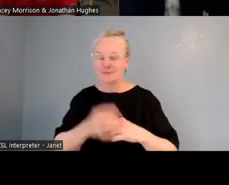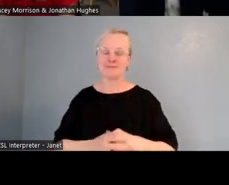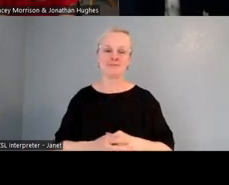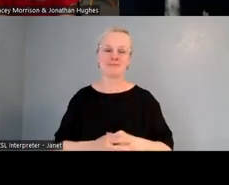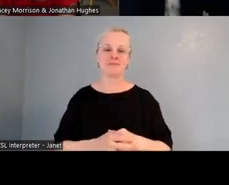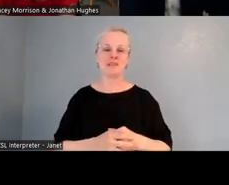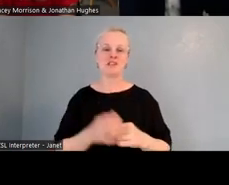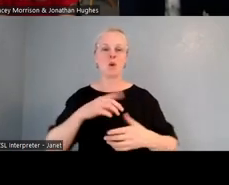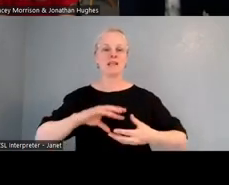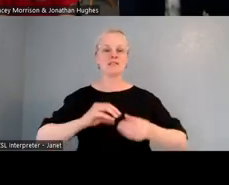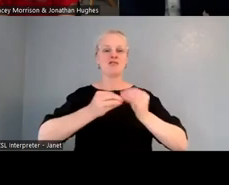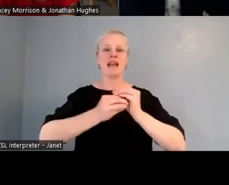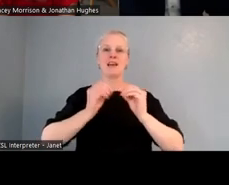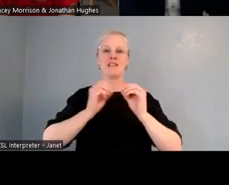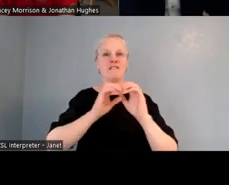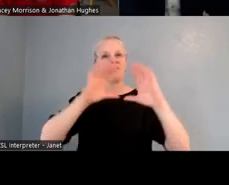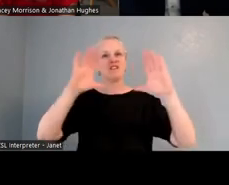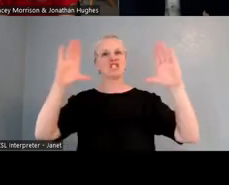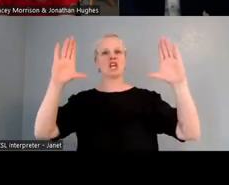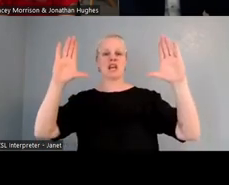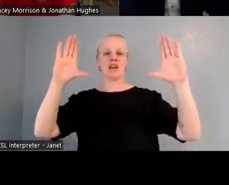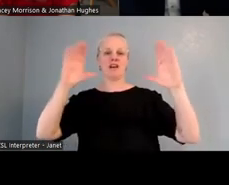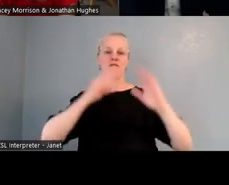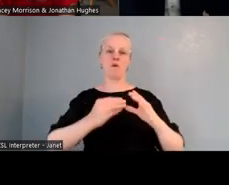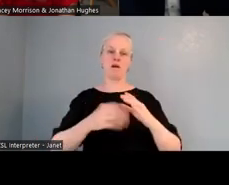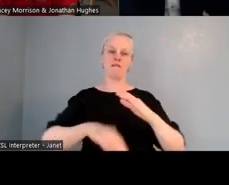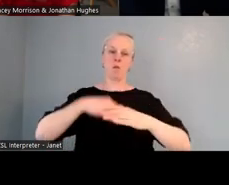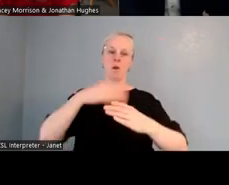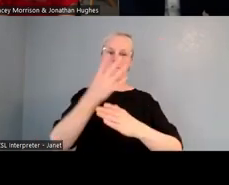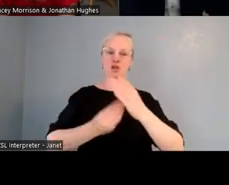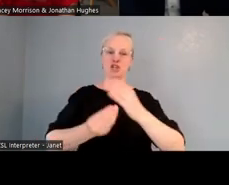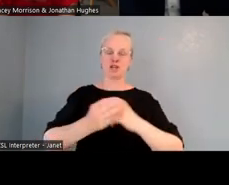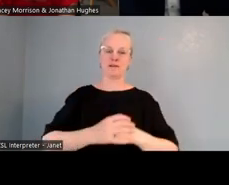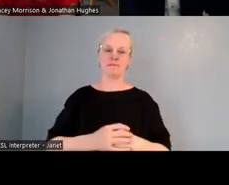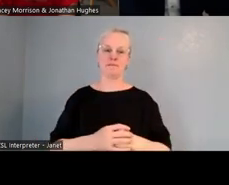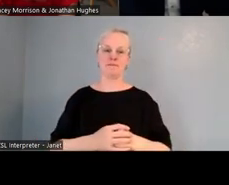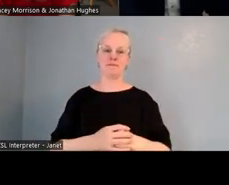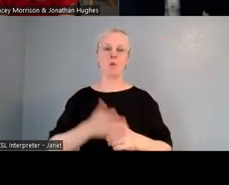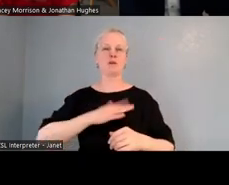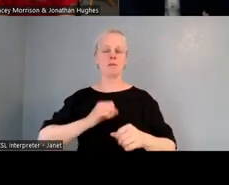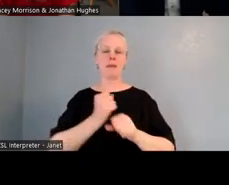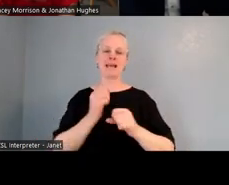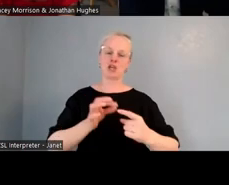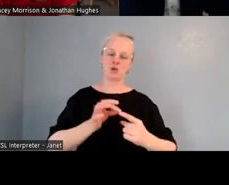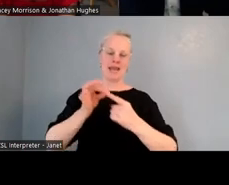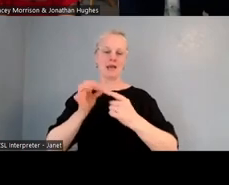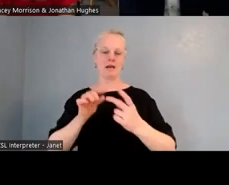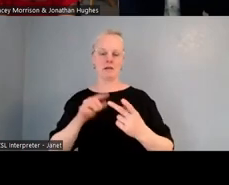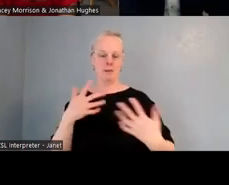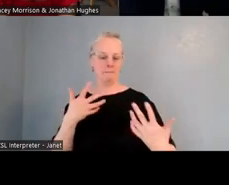as Jono has spoken to, especially to make it unique, to make it custom fitted, to make it relevant